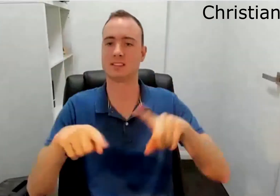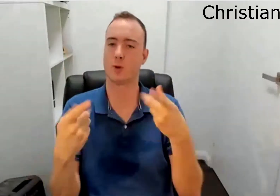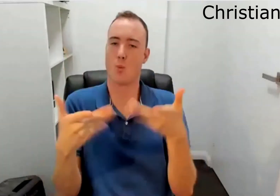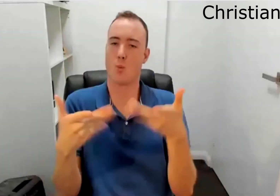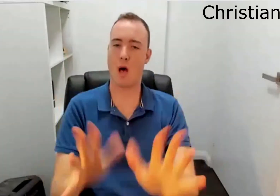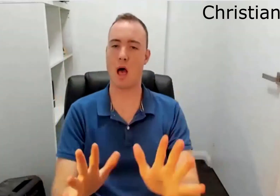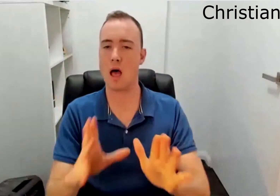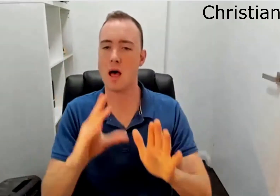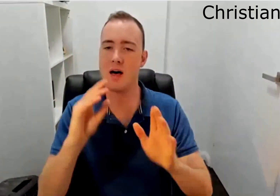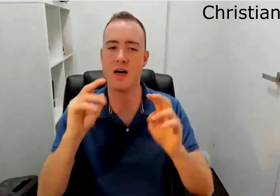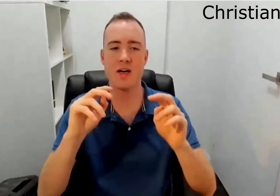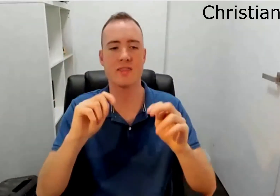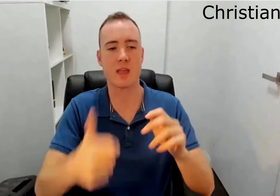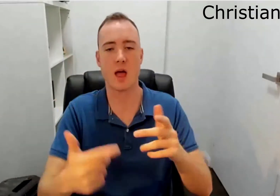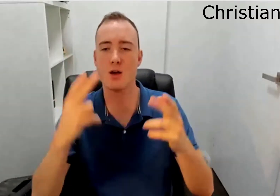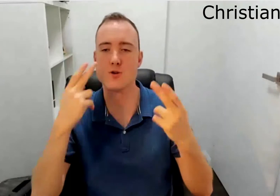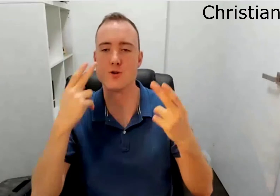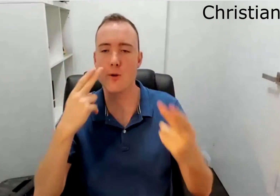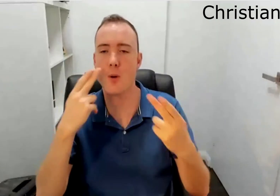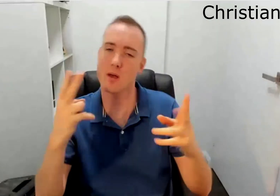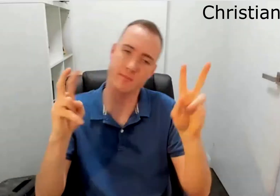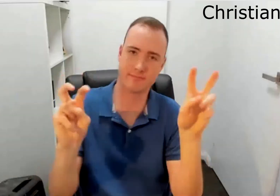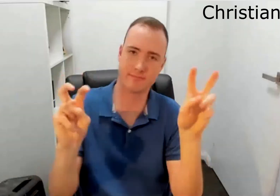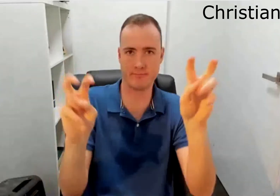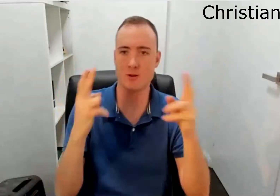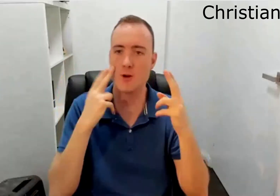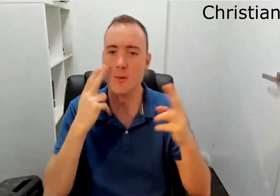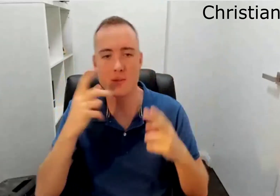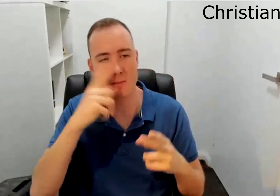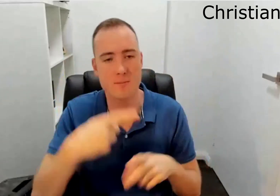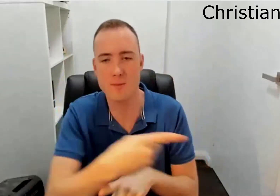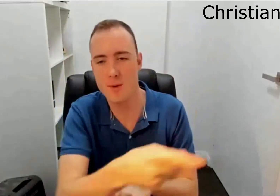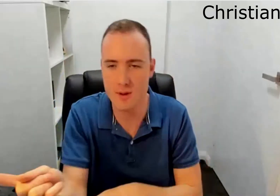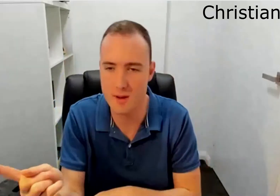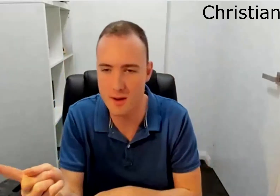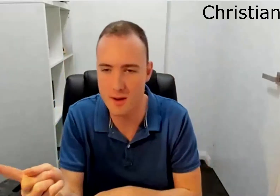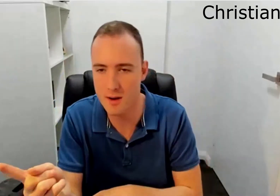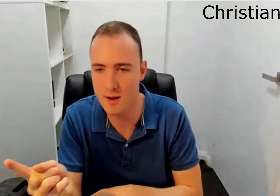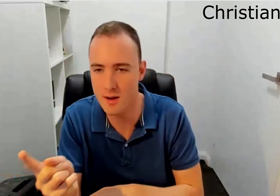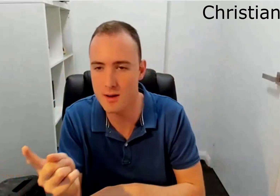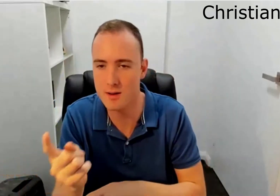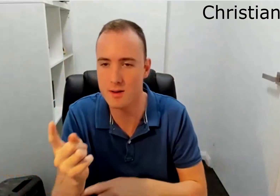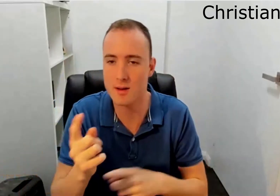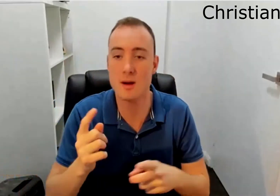I need to interact with the world in a different way compared to what people would perceive as normal